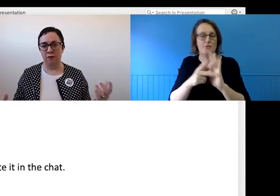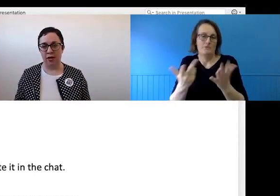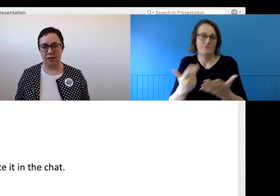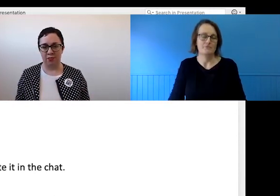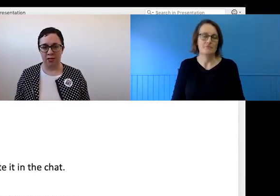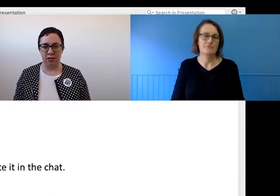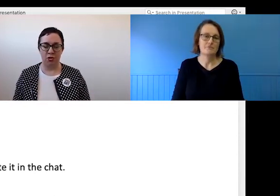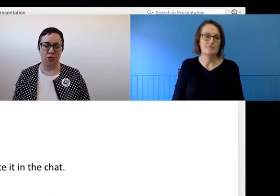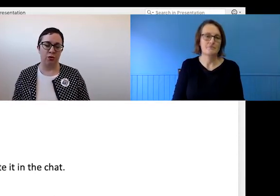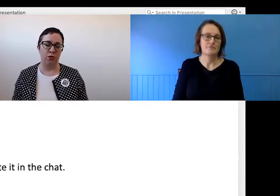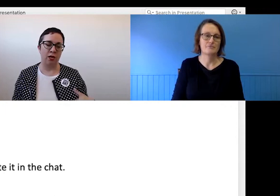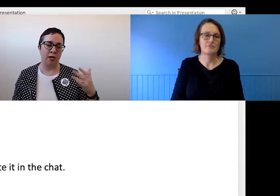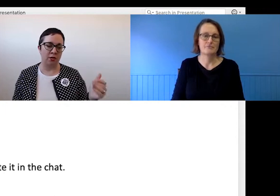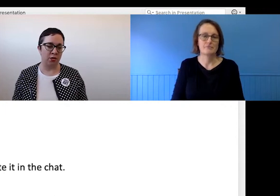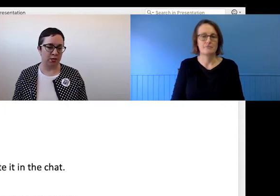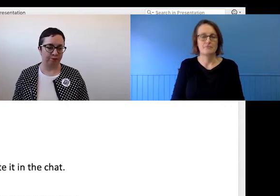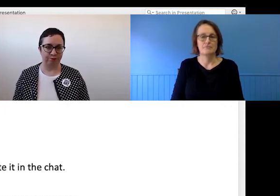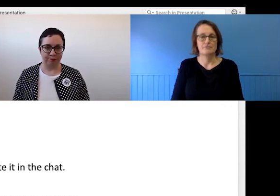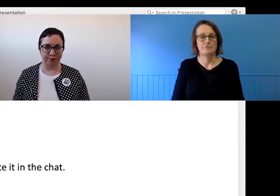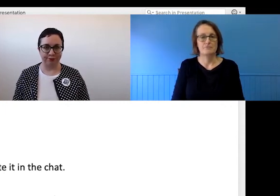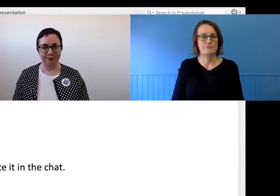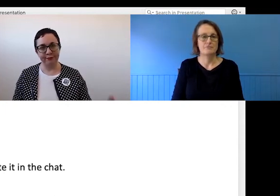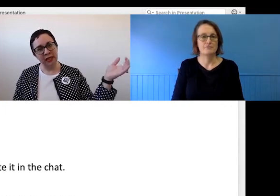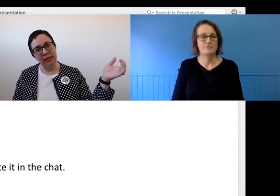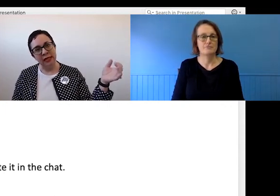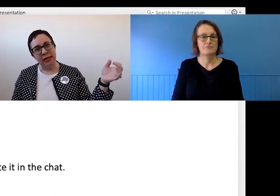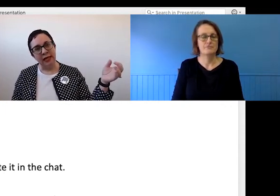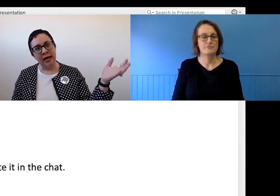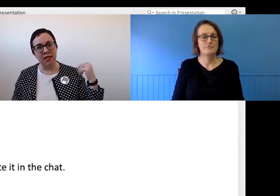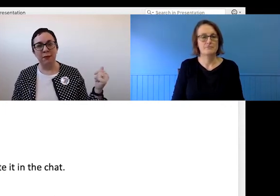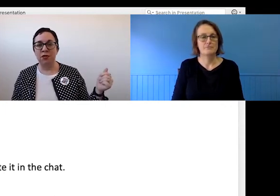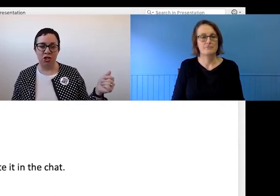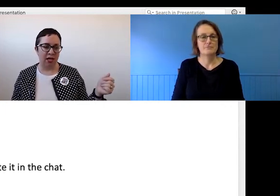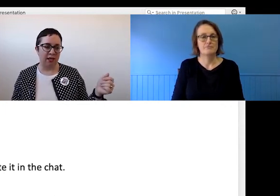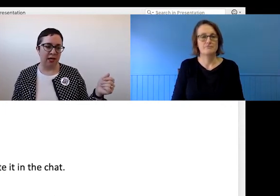for access reasons, to use it. Asking people to check their